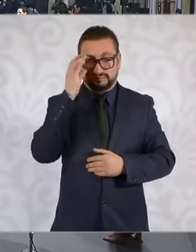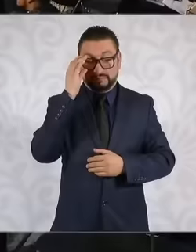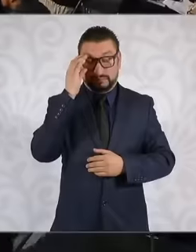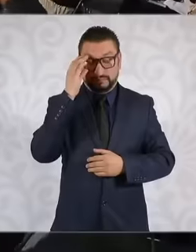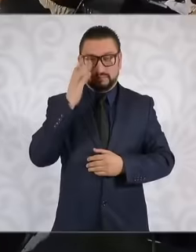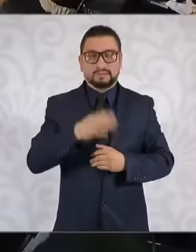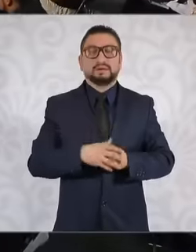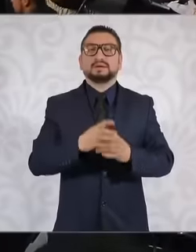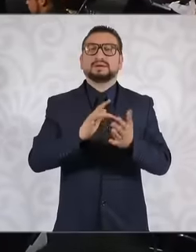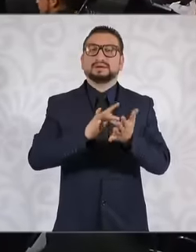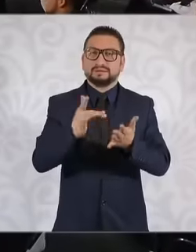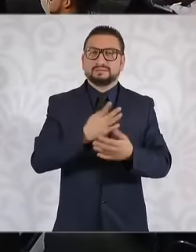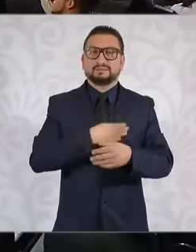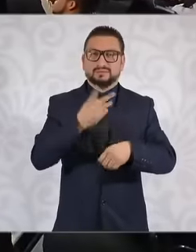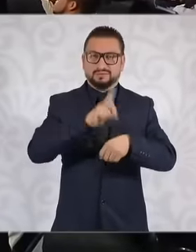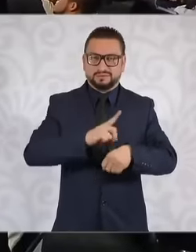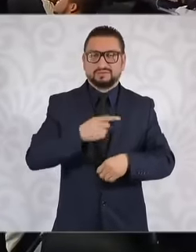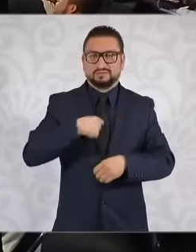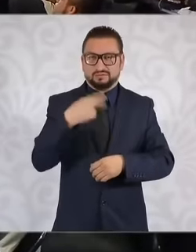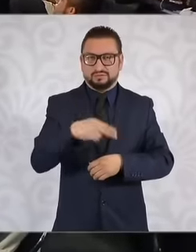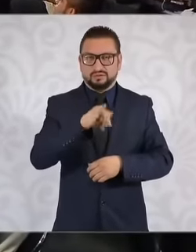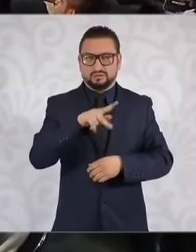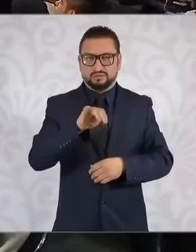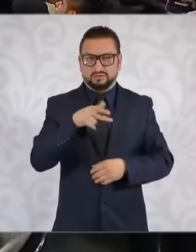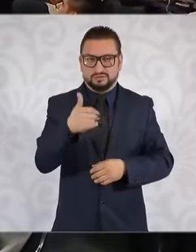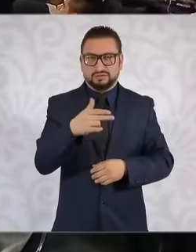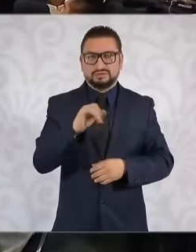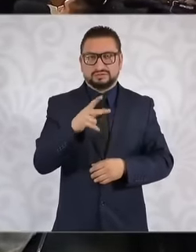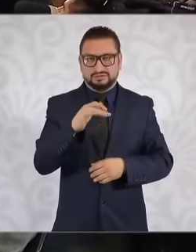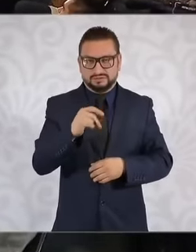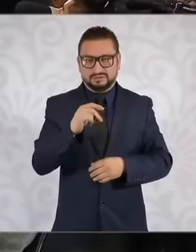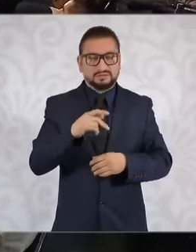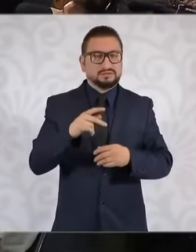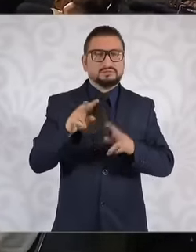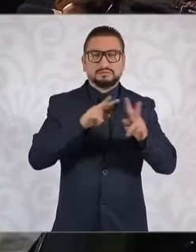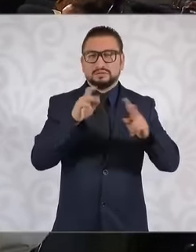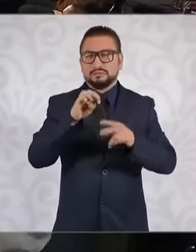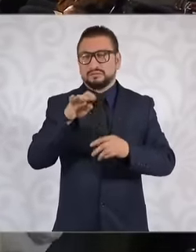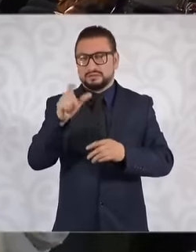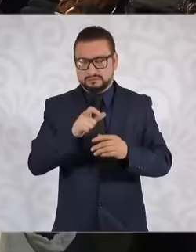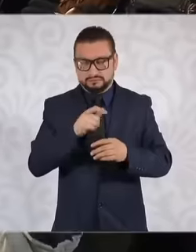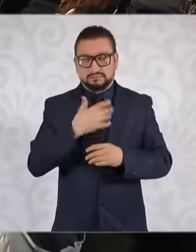thank you Good morning Judit Sánchez Reyes from perspectives MX president, ask you about